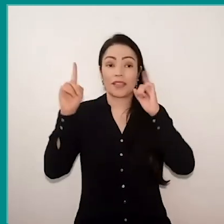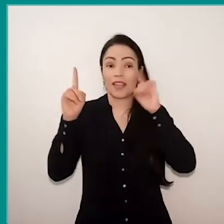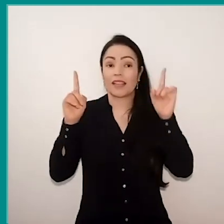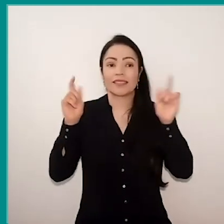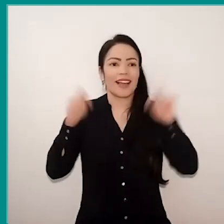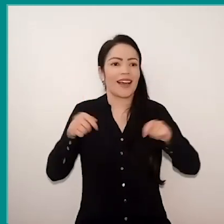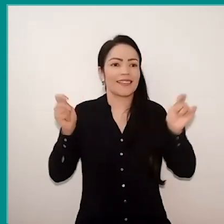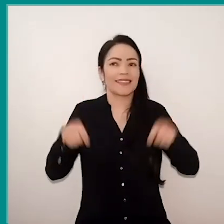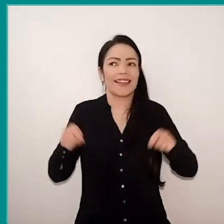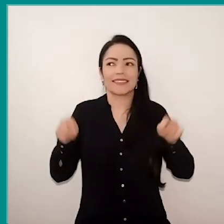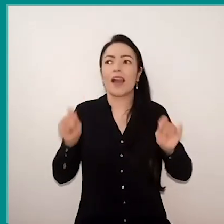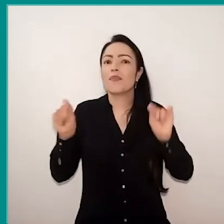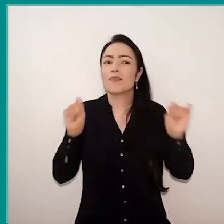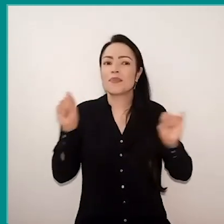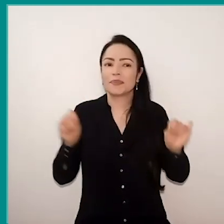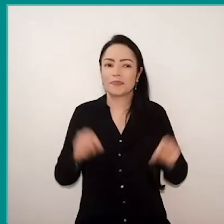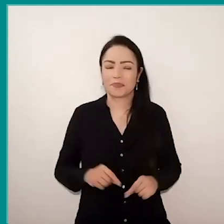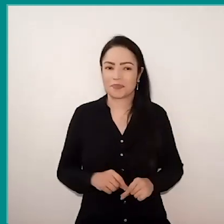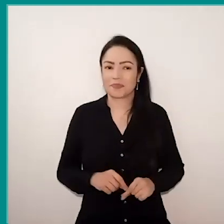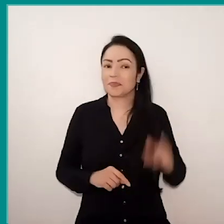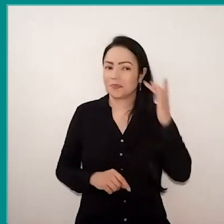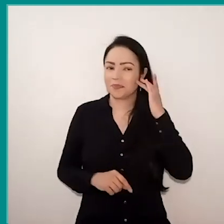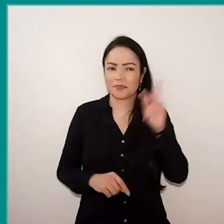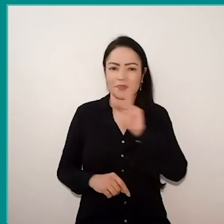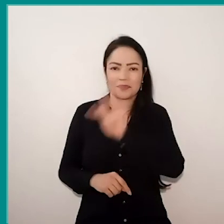I think that, for someone who is a teacher, certainly,